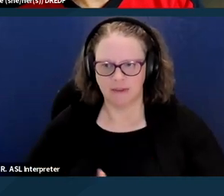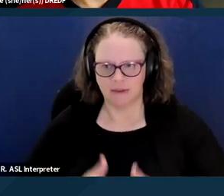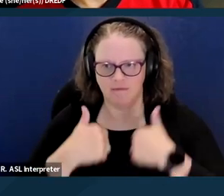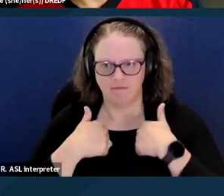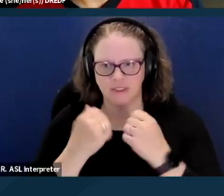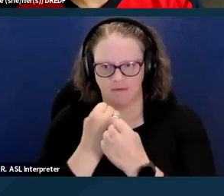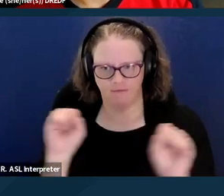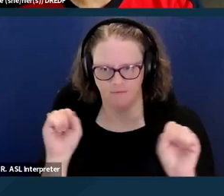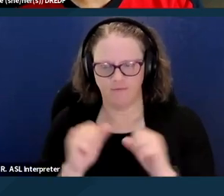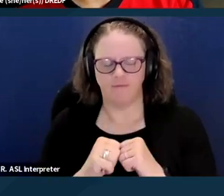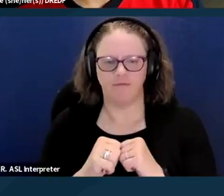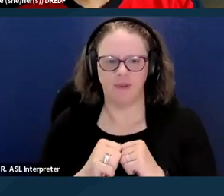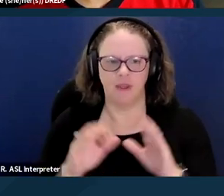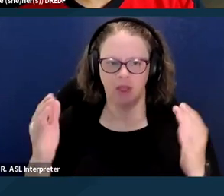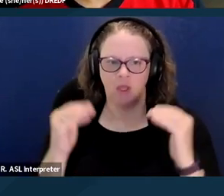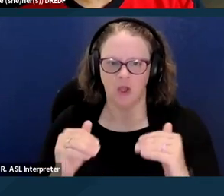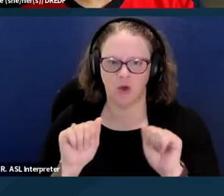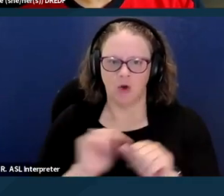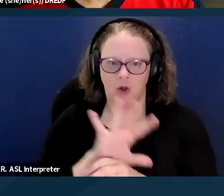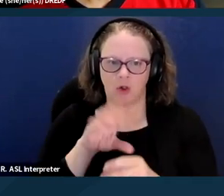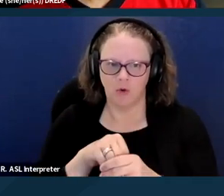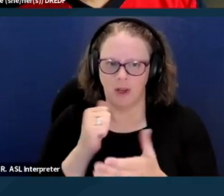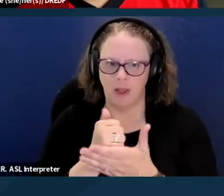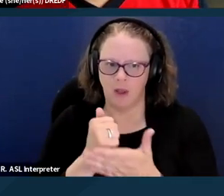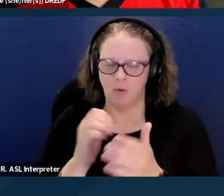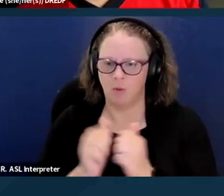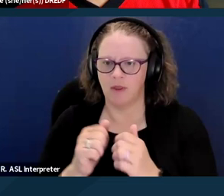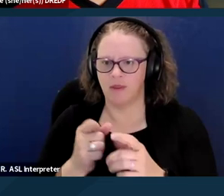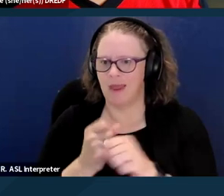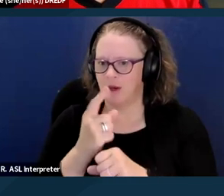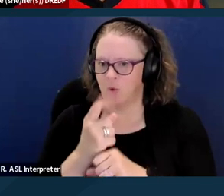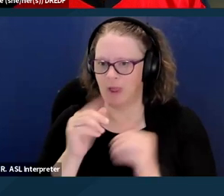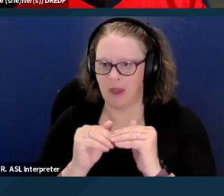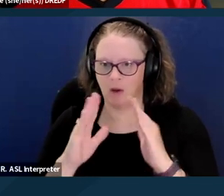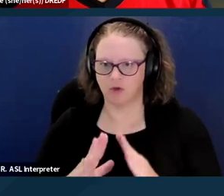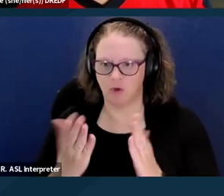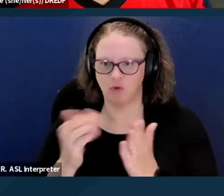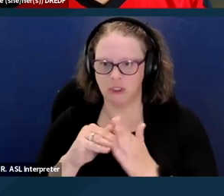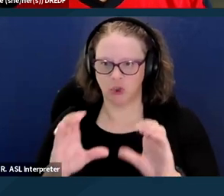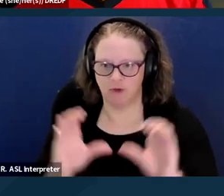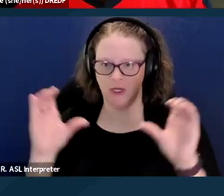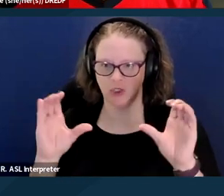It can include help with annual housing recertification and with being linked to community resources